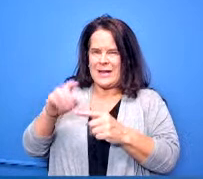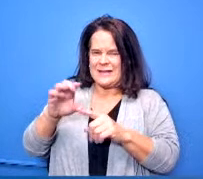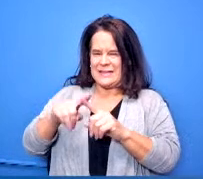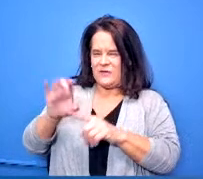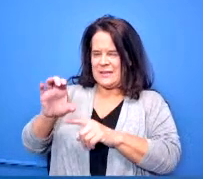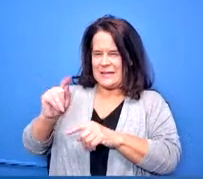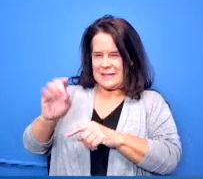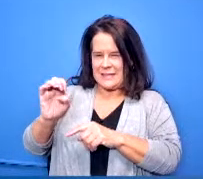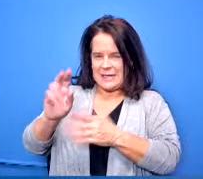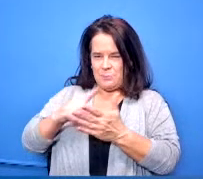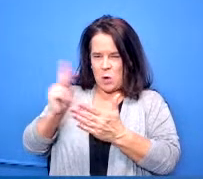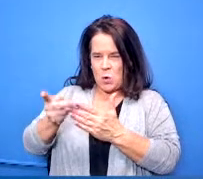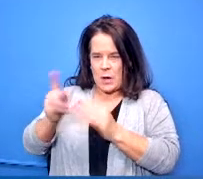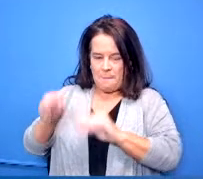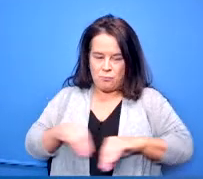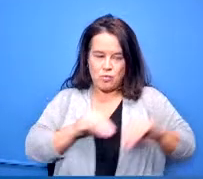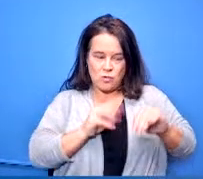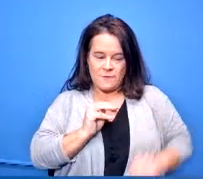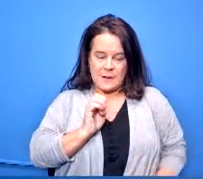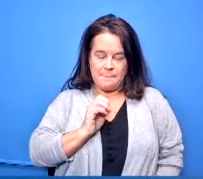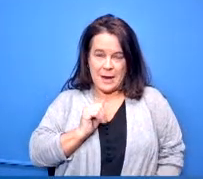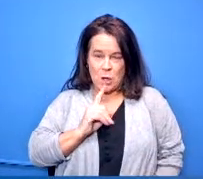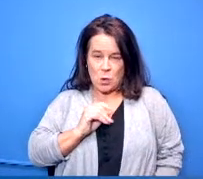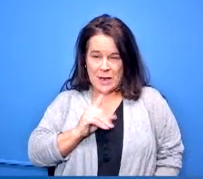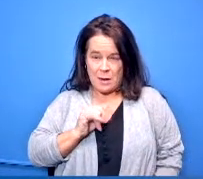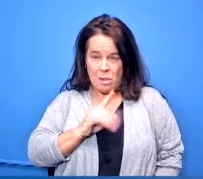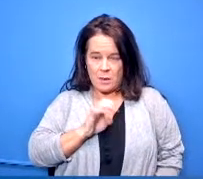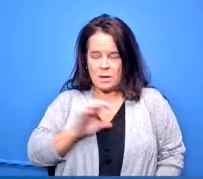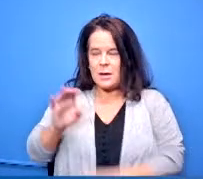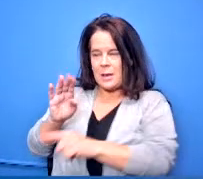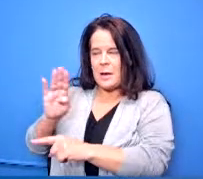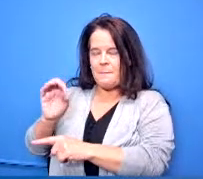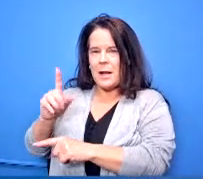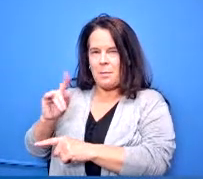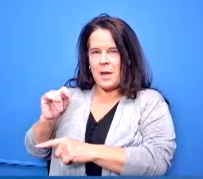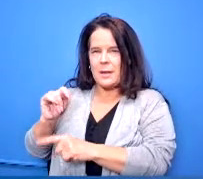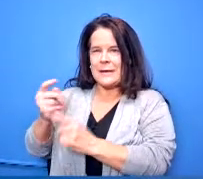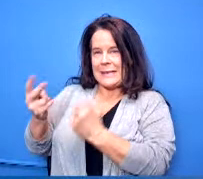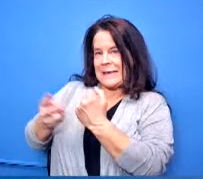able to retain their computer science teacher and their business teachers so they've been able to